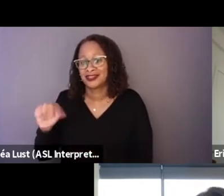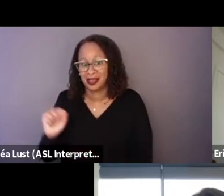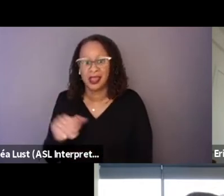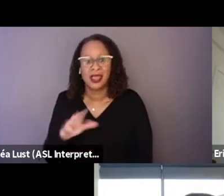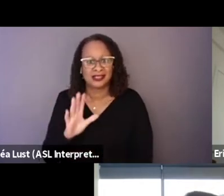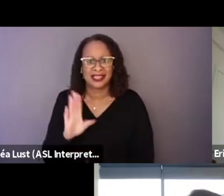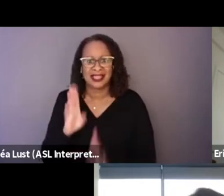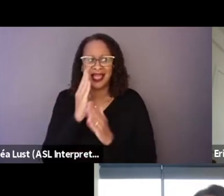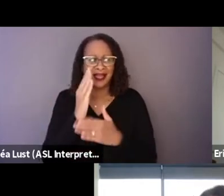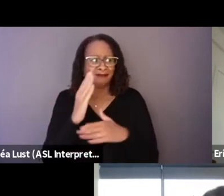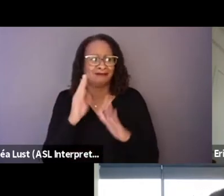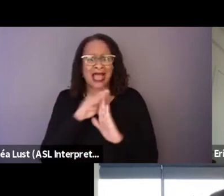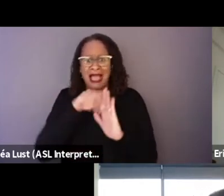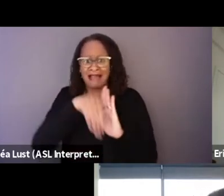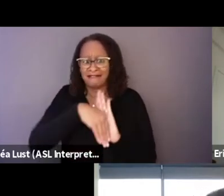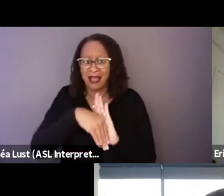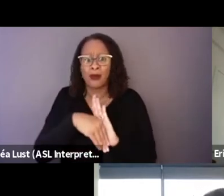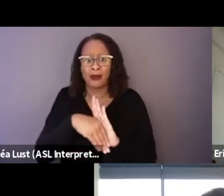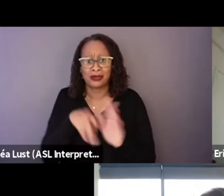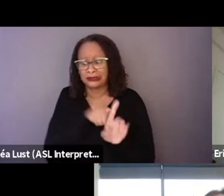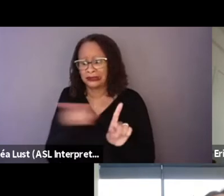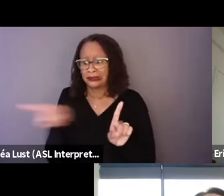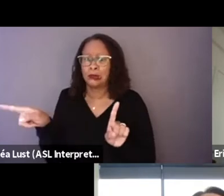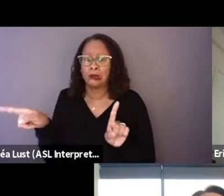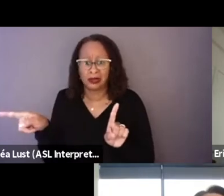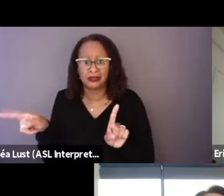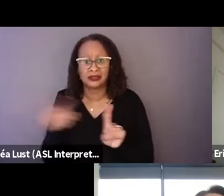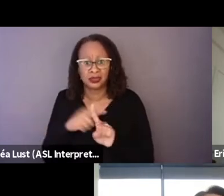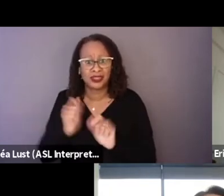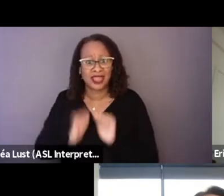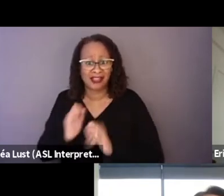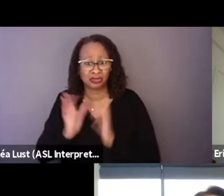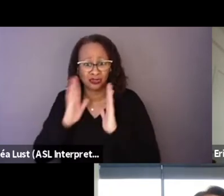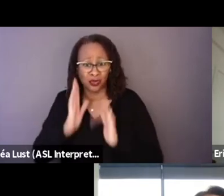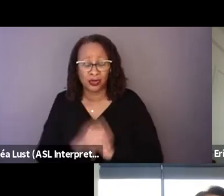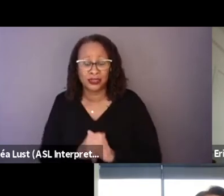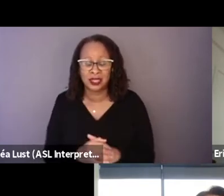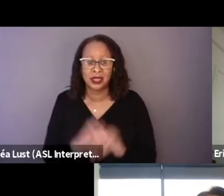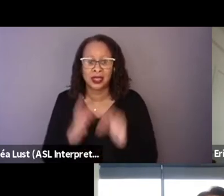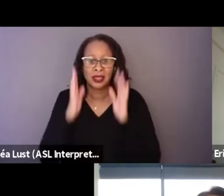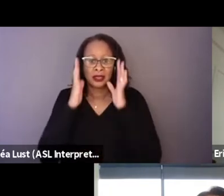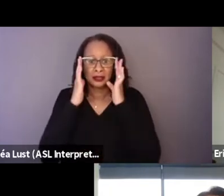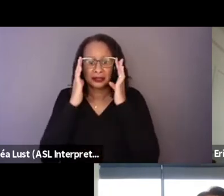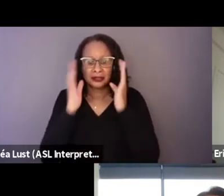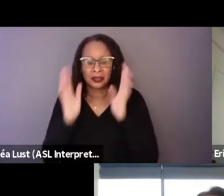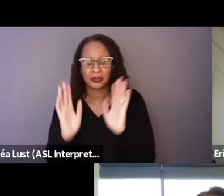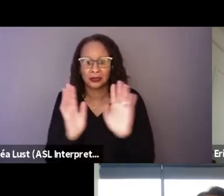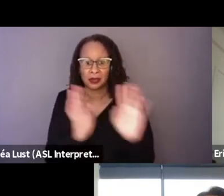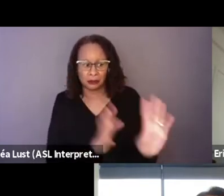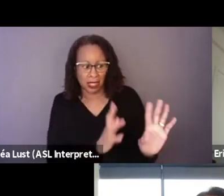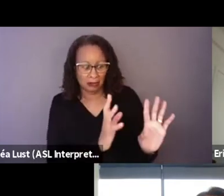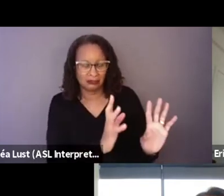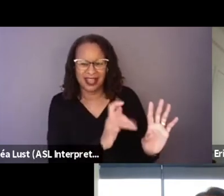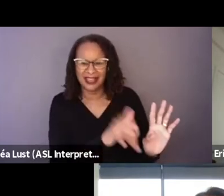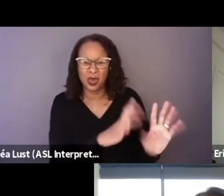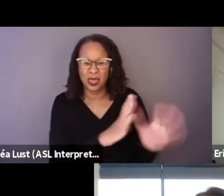So it's a big ask of the audience to like, say, okay, well, we're going to leave this story here, and we're going to tell you this other story